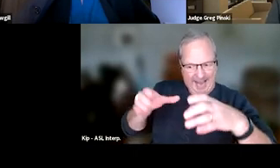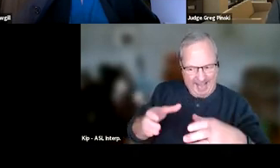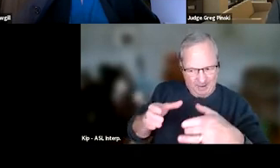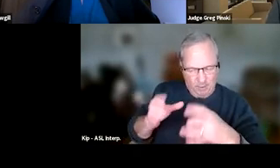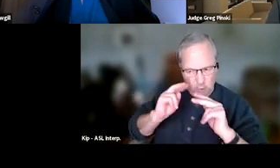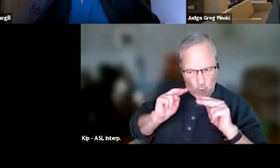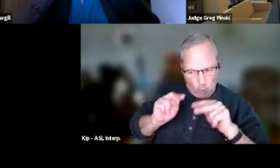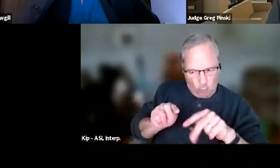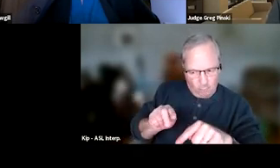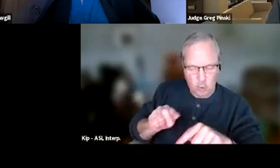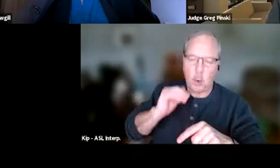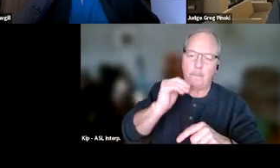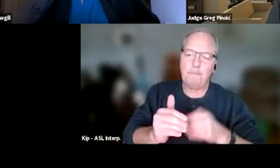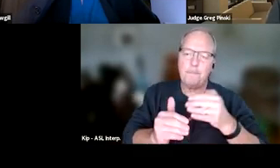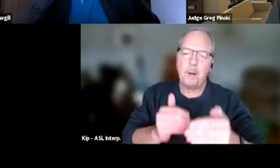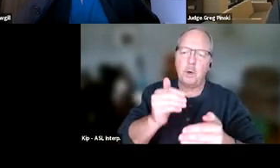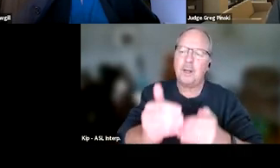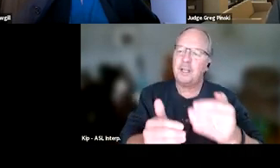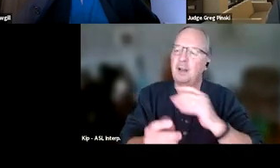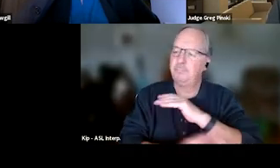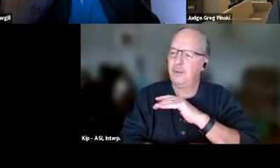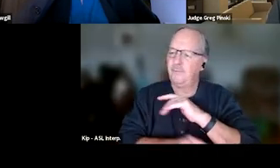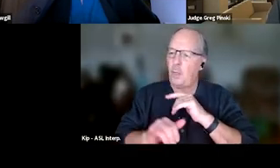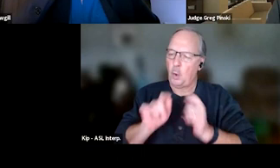in your progression of sanctions for those particular areas.